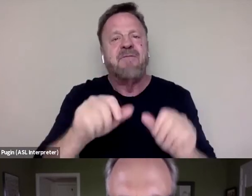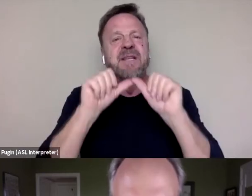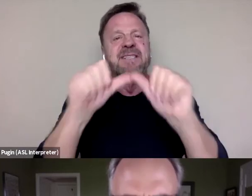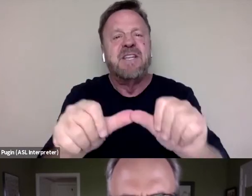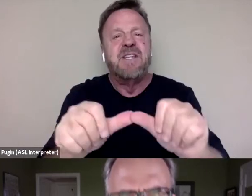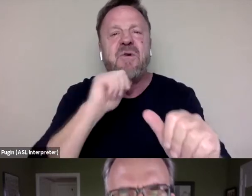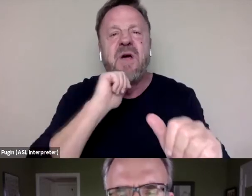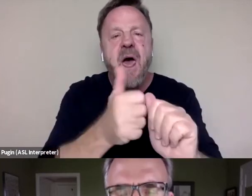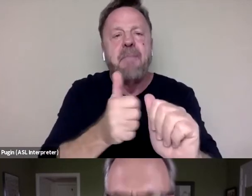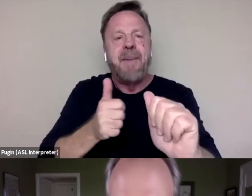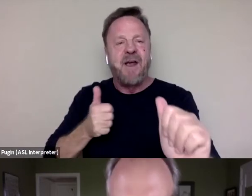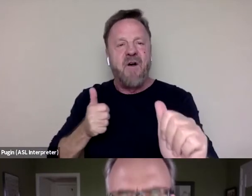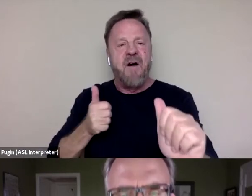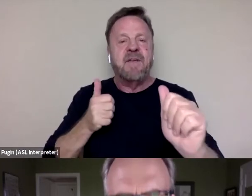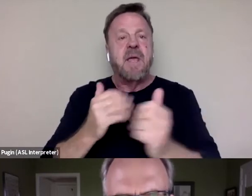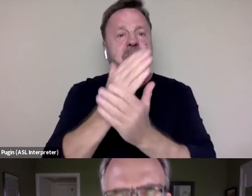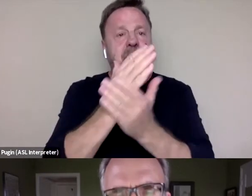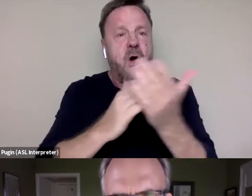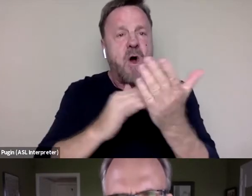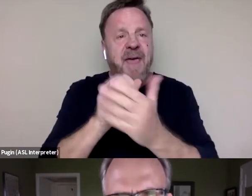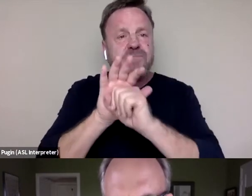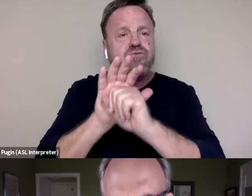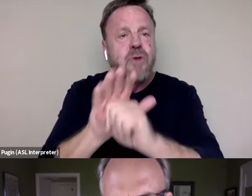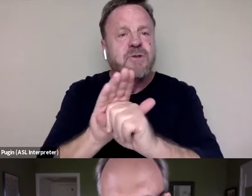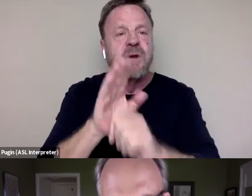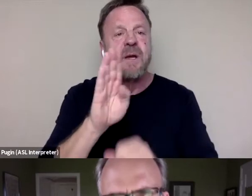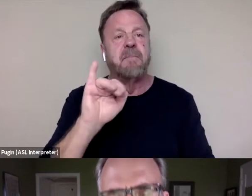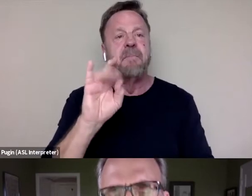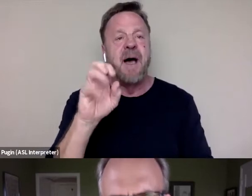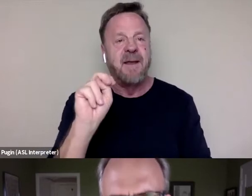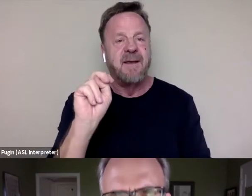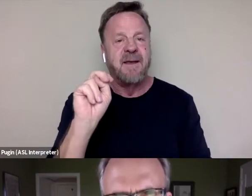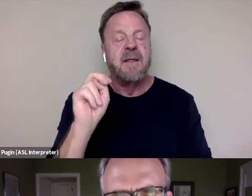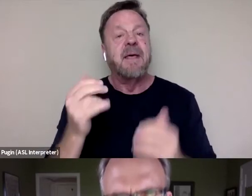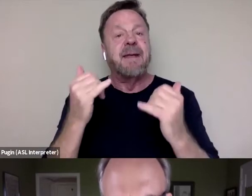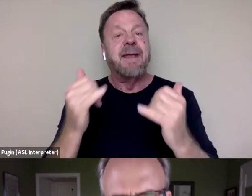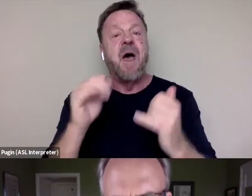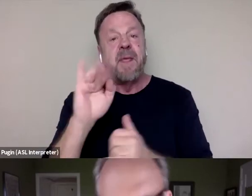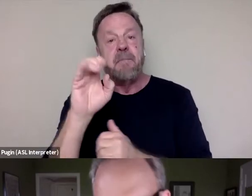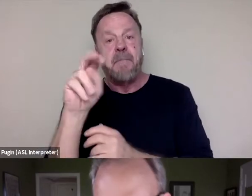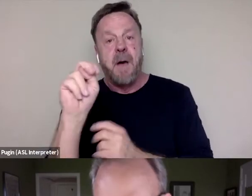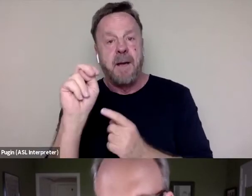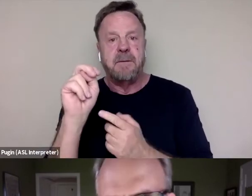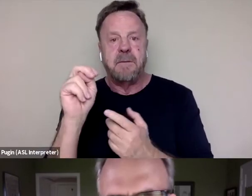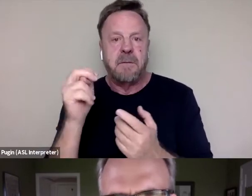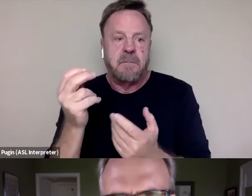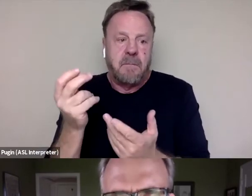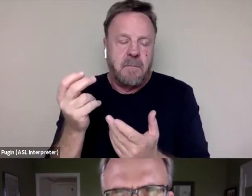And part of that is pressuring Biden. And now that Biden is apparently the next president,